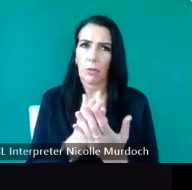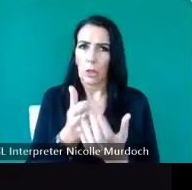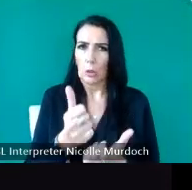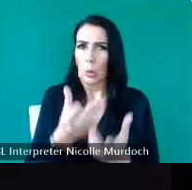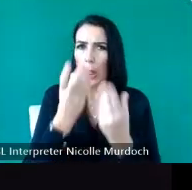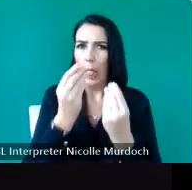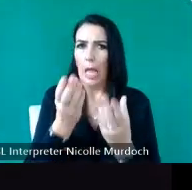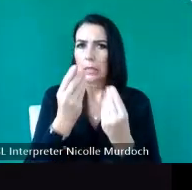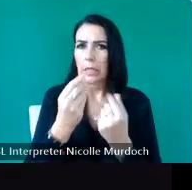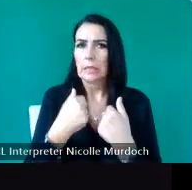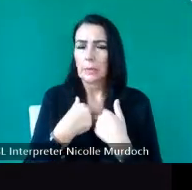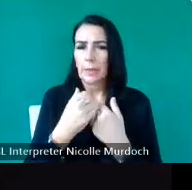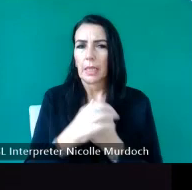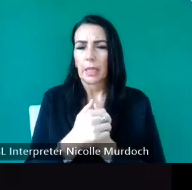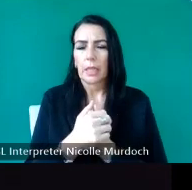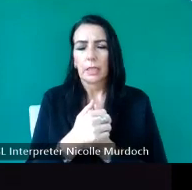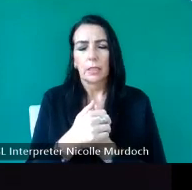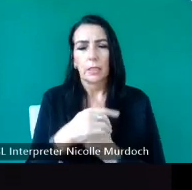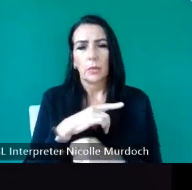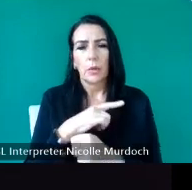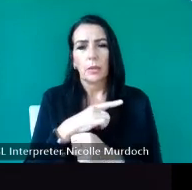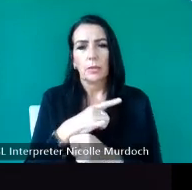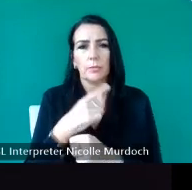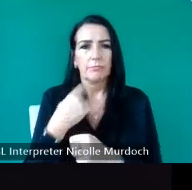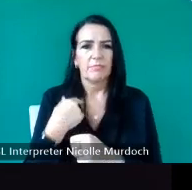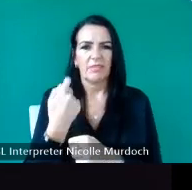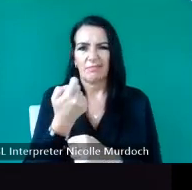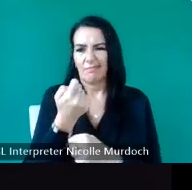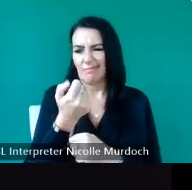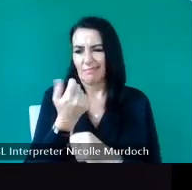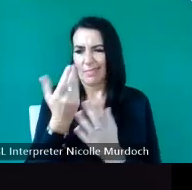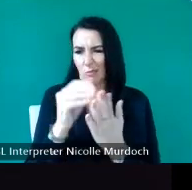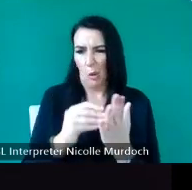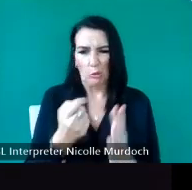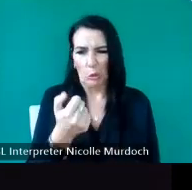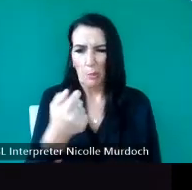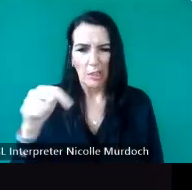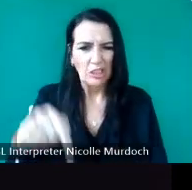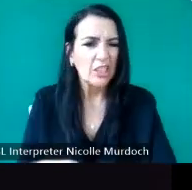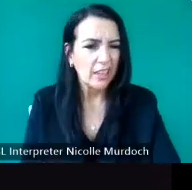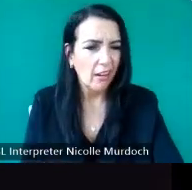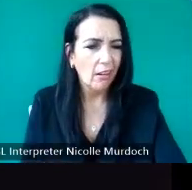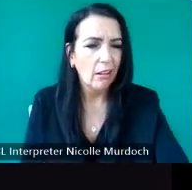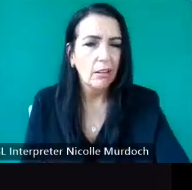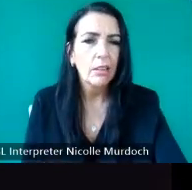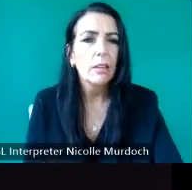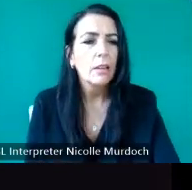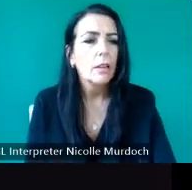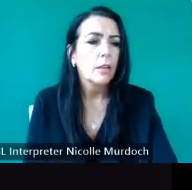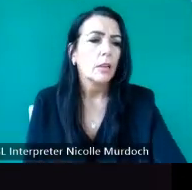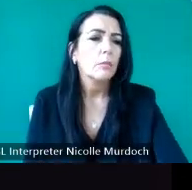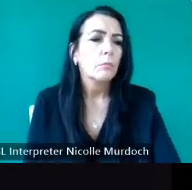we're often told oh there's not much to record in this church but we always find lots you need to be